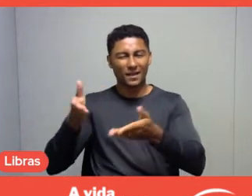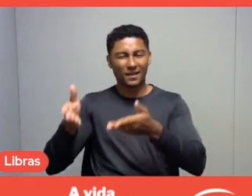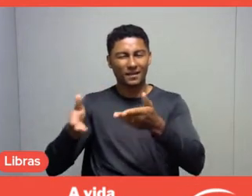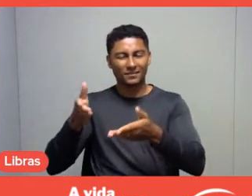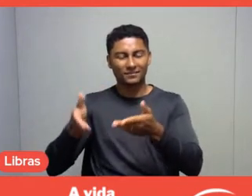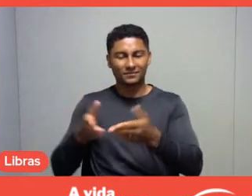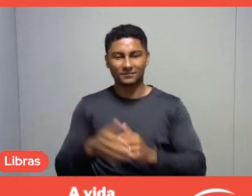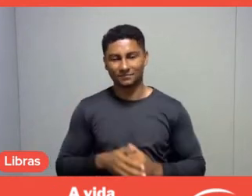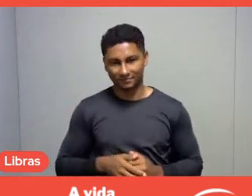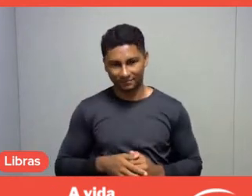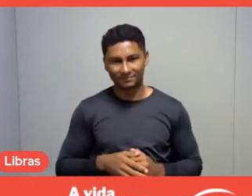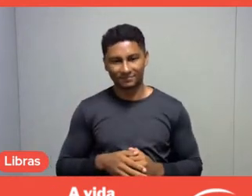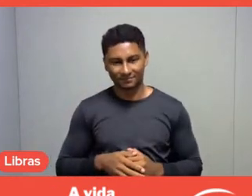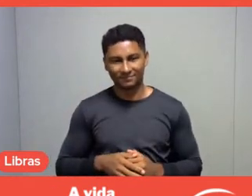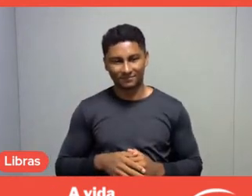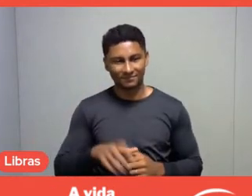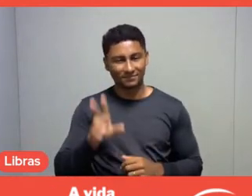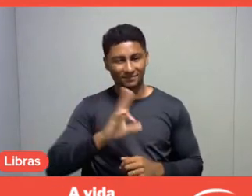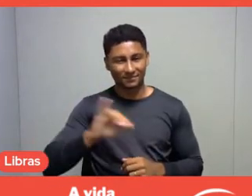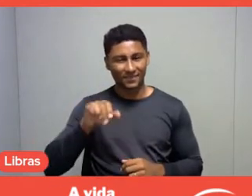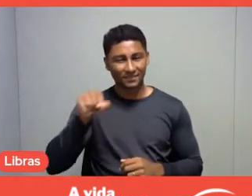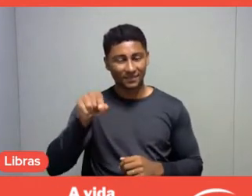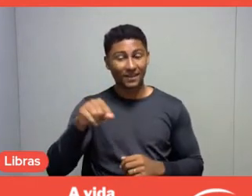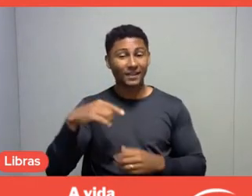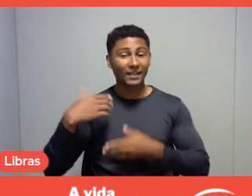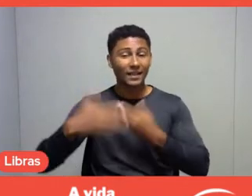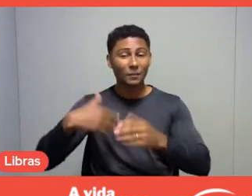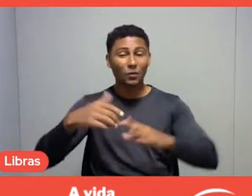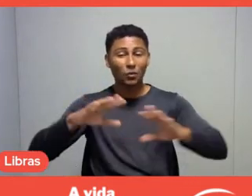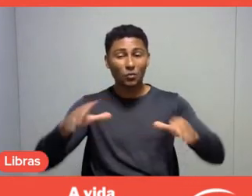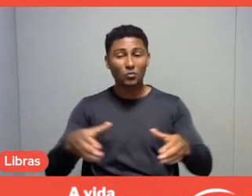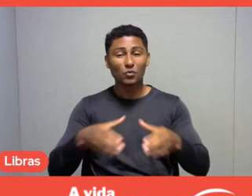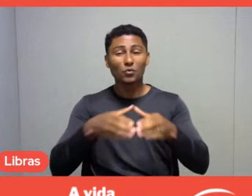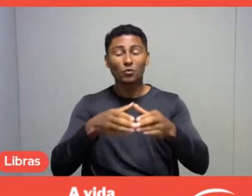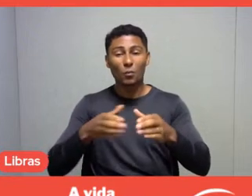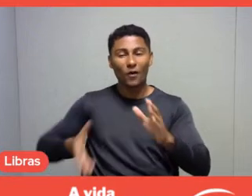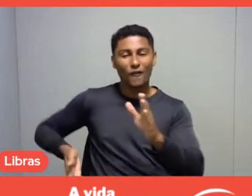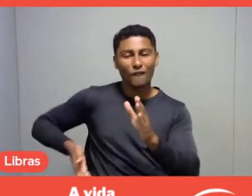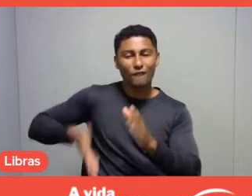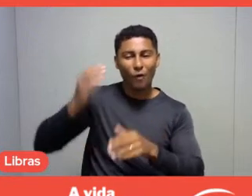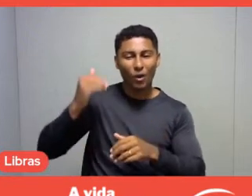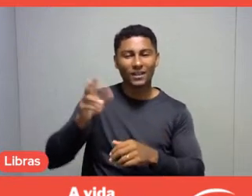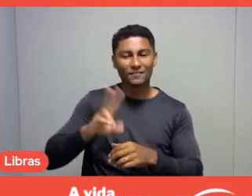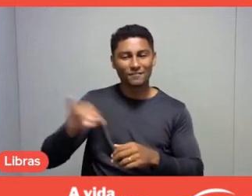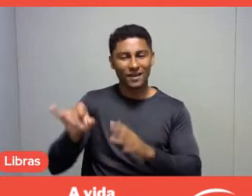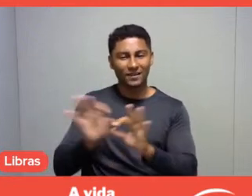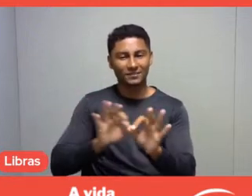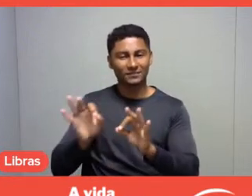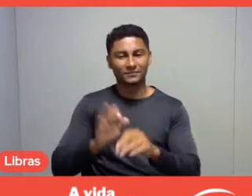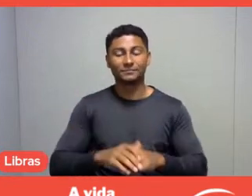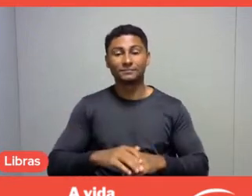Samuel is going to put together a women's volleyball team in a little while. And, Cadu, thank you very much.